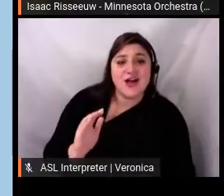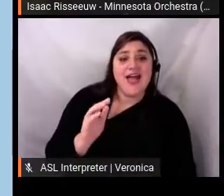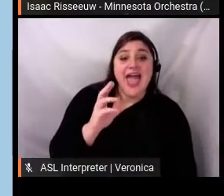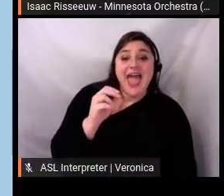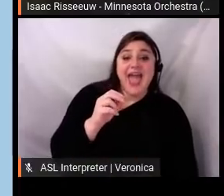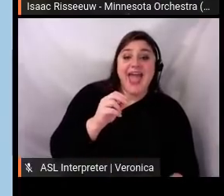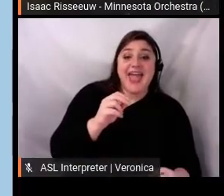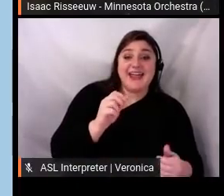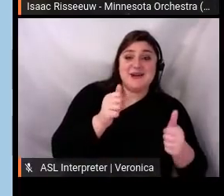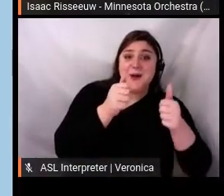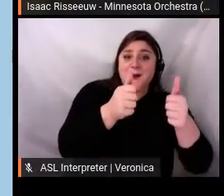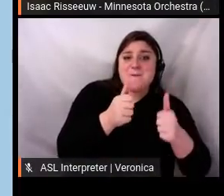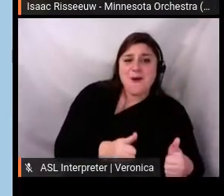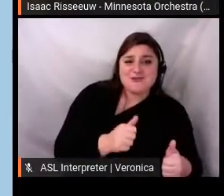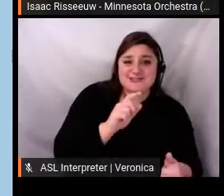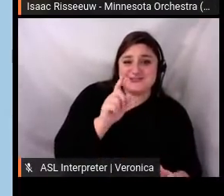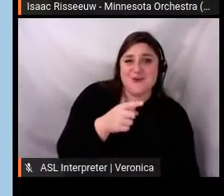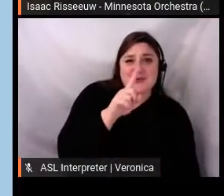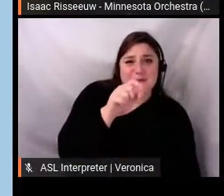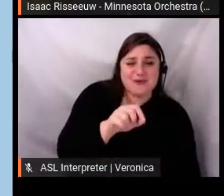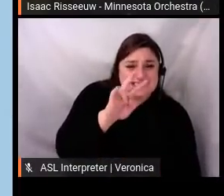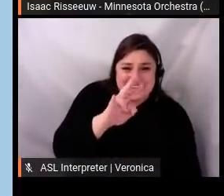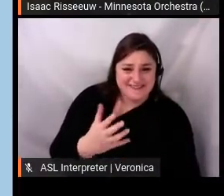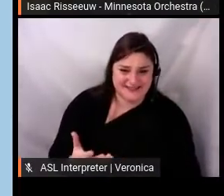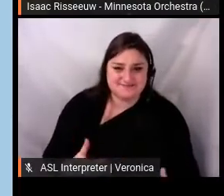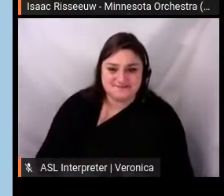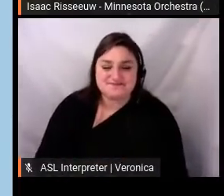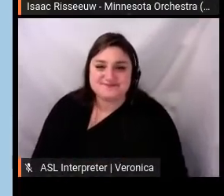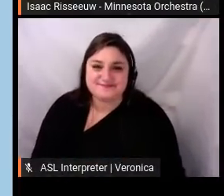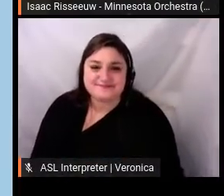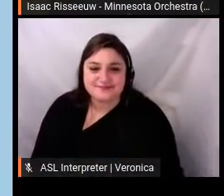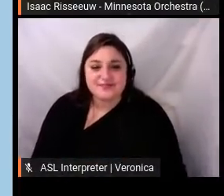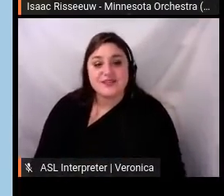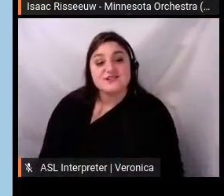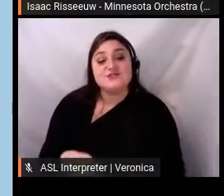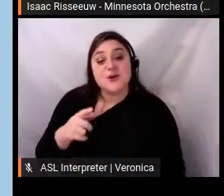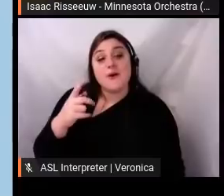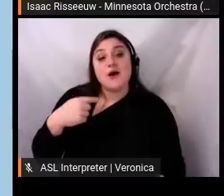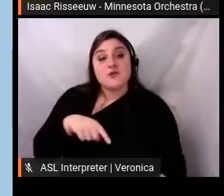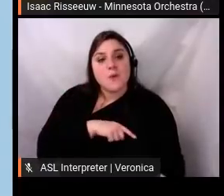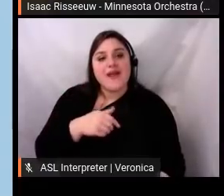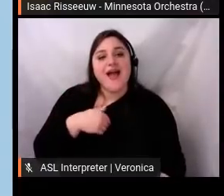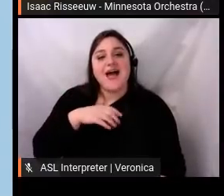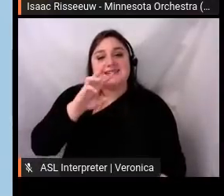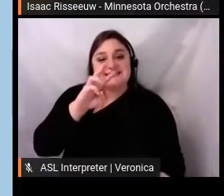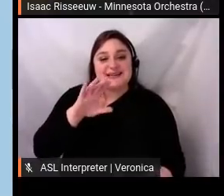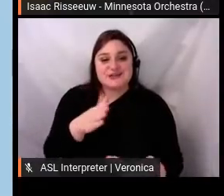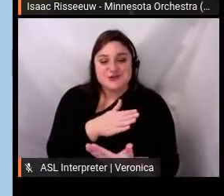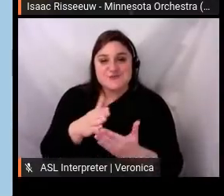musicians is through a new social media committee. Six musicians collaborate with marketing and communications staff regularly